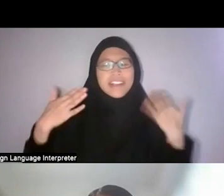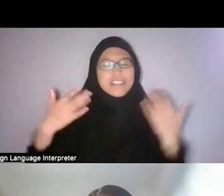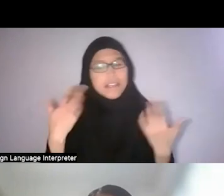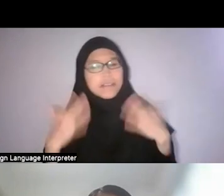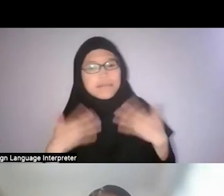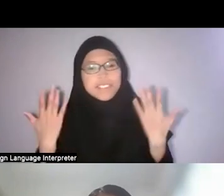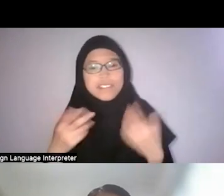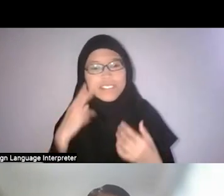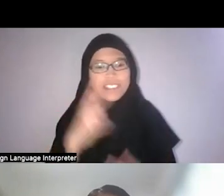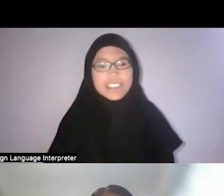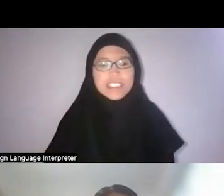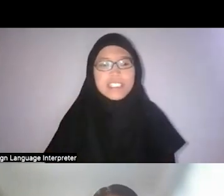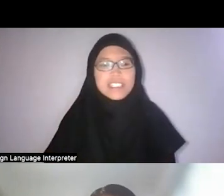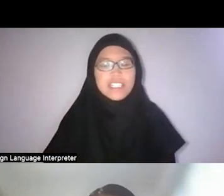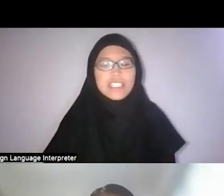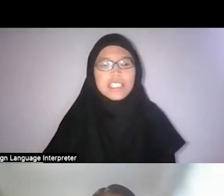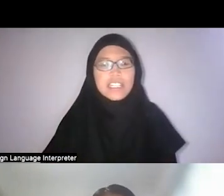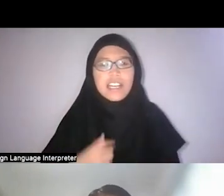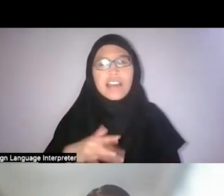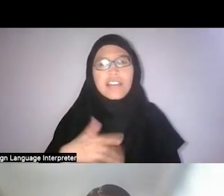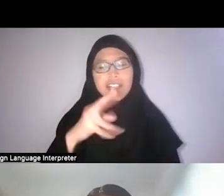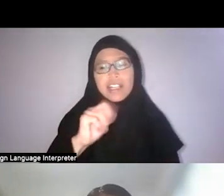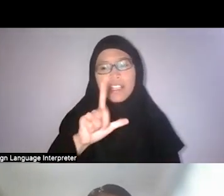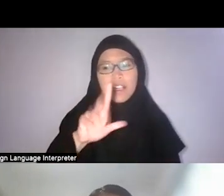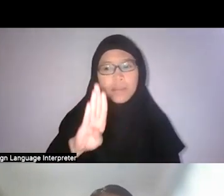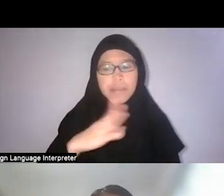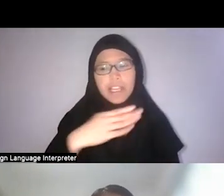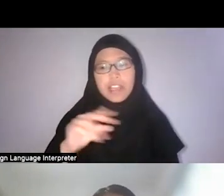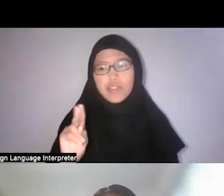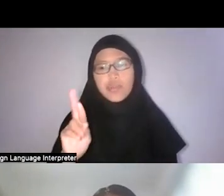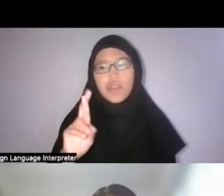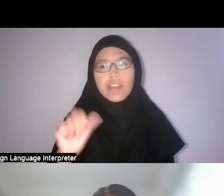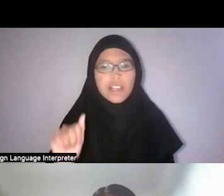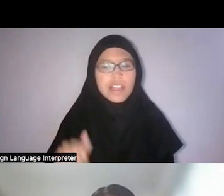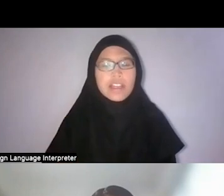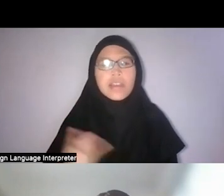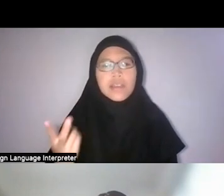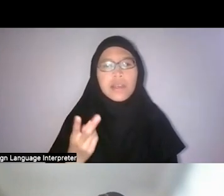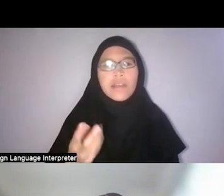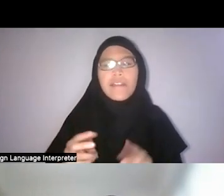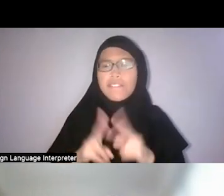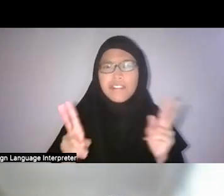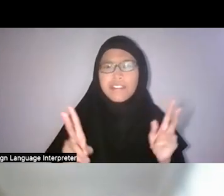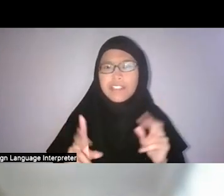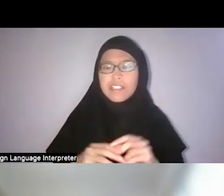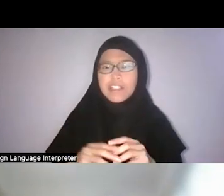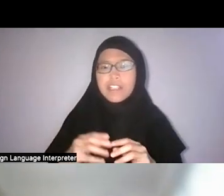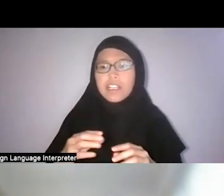So I do feel like the NLB and URA et cetera, they are very much holding many many